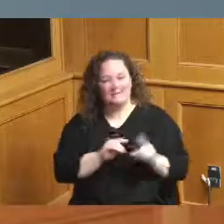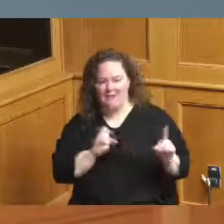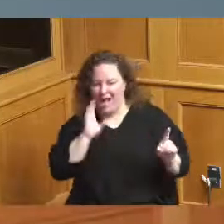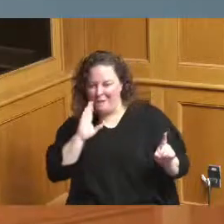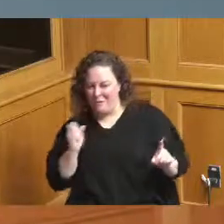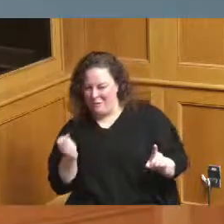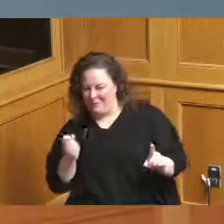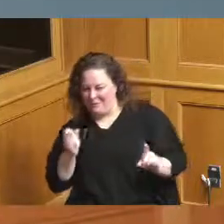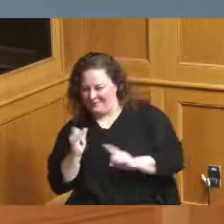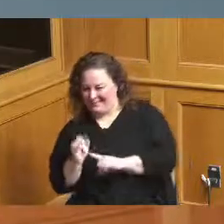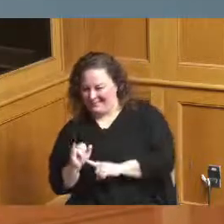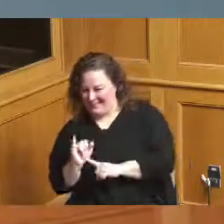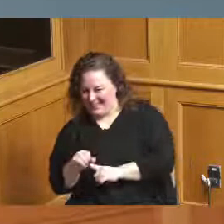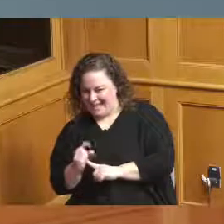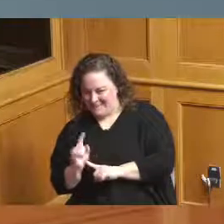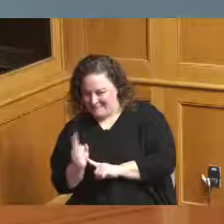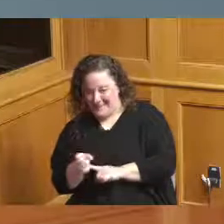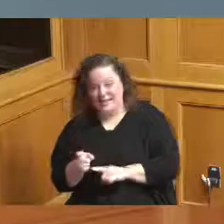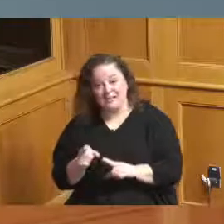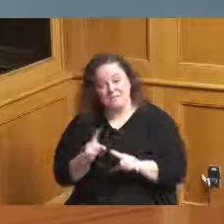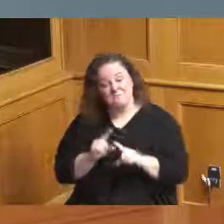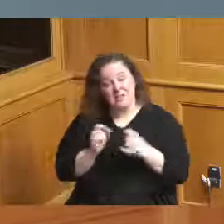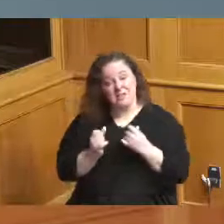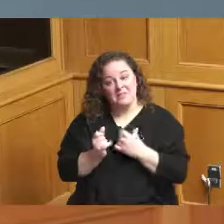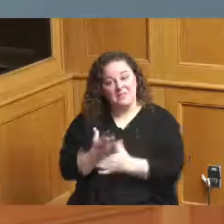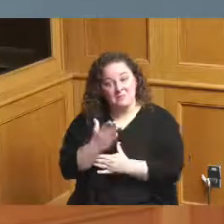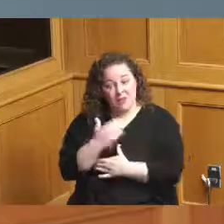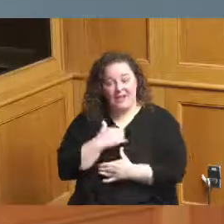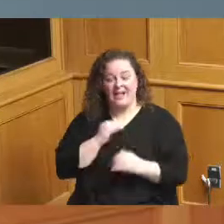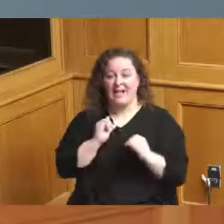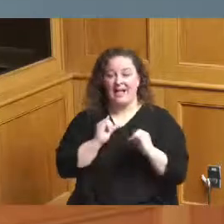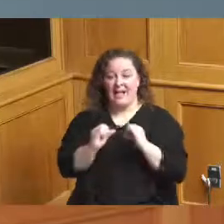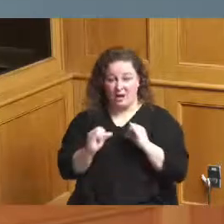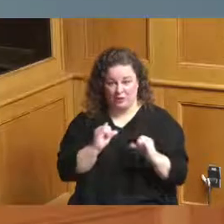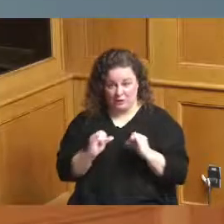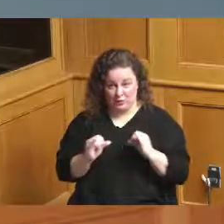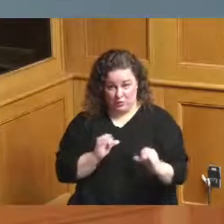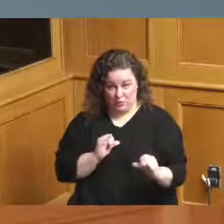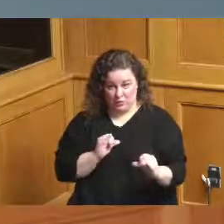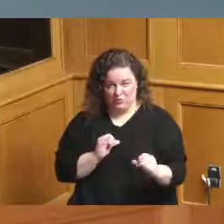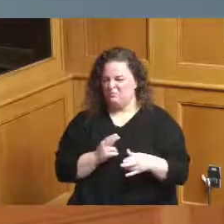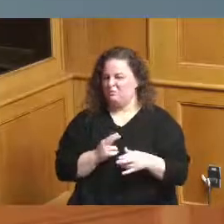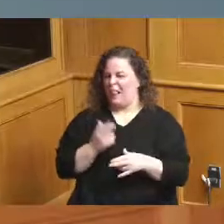I was I had an interview this morning just a little bit ago about our arts grant and